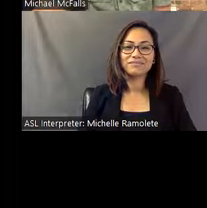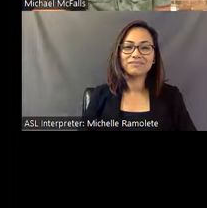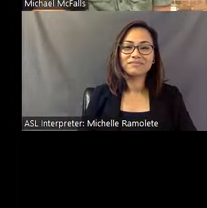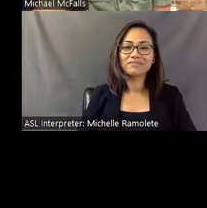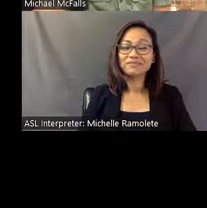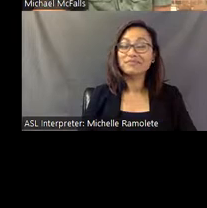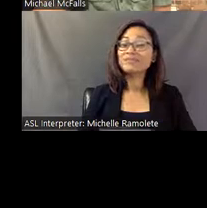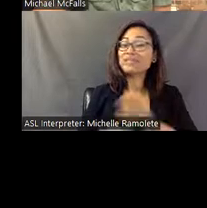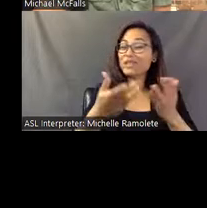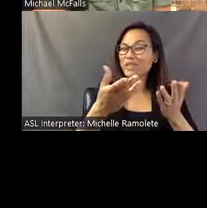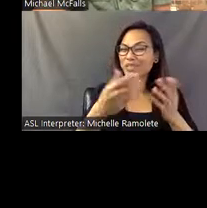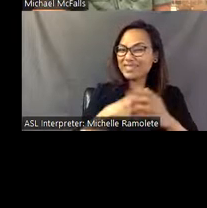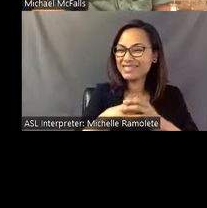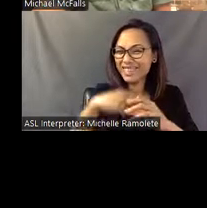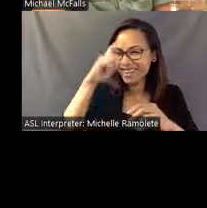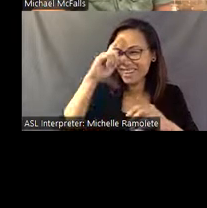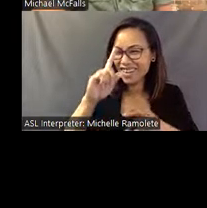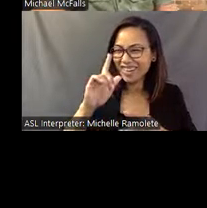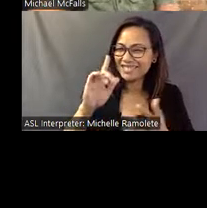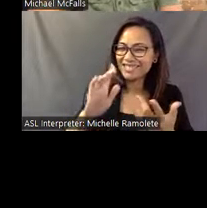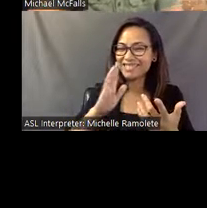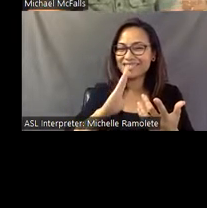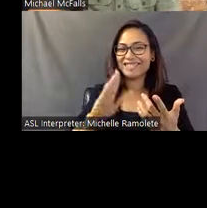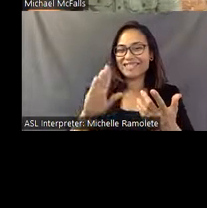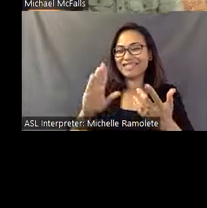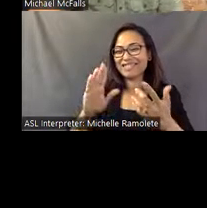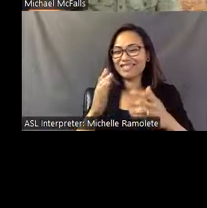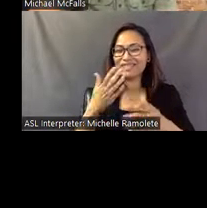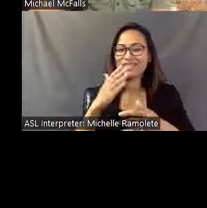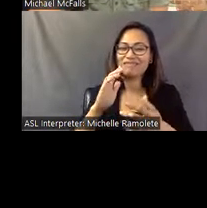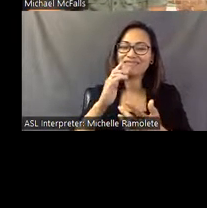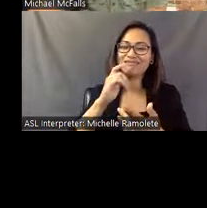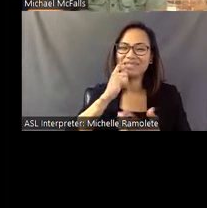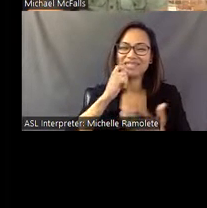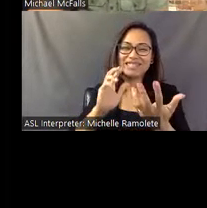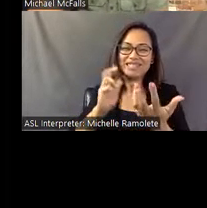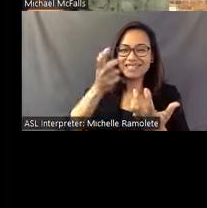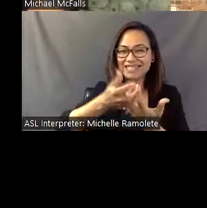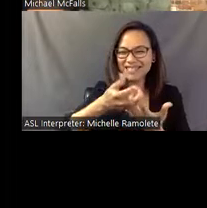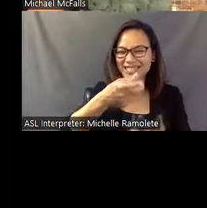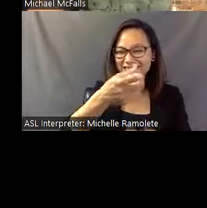So I thought it was fitting to end with Eddie taking a bow. I hope you enjoyed this.